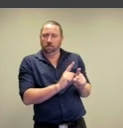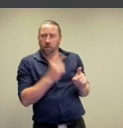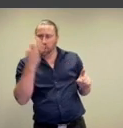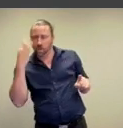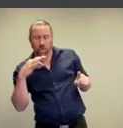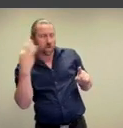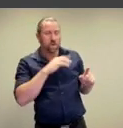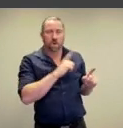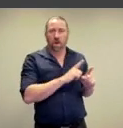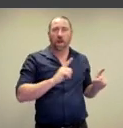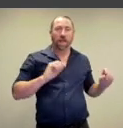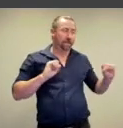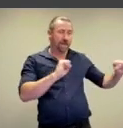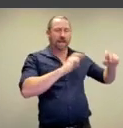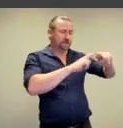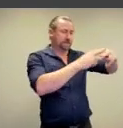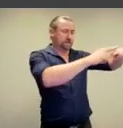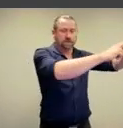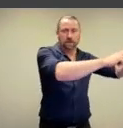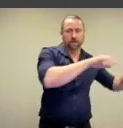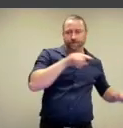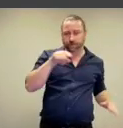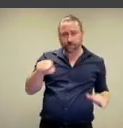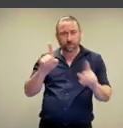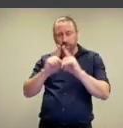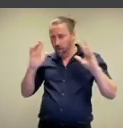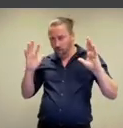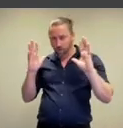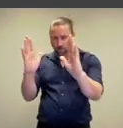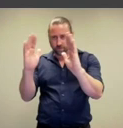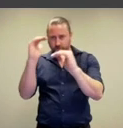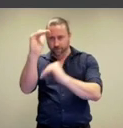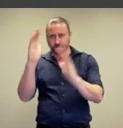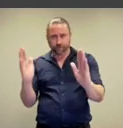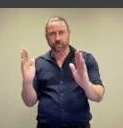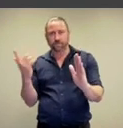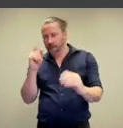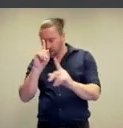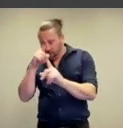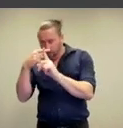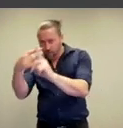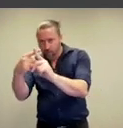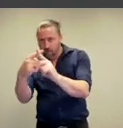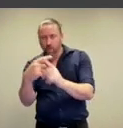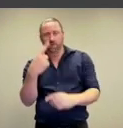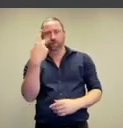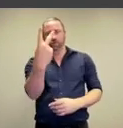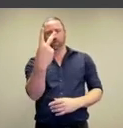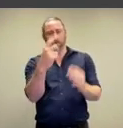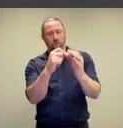artwork. It kind of zooms in and scales down,